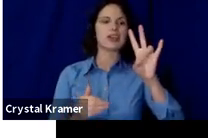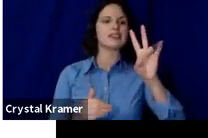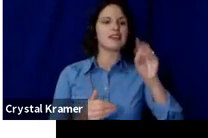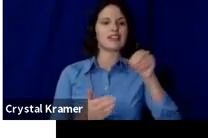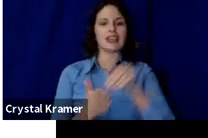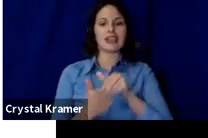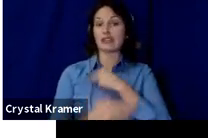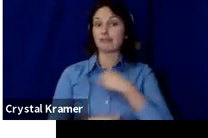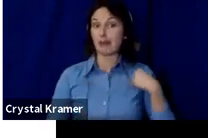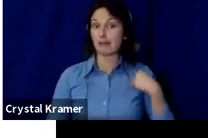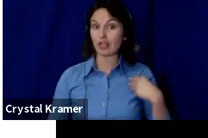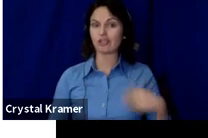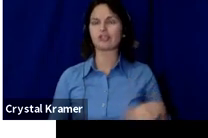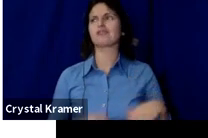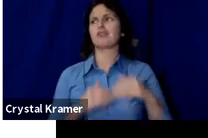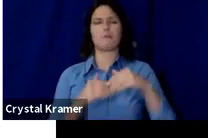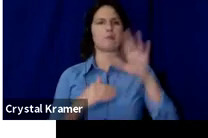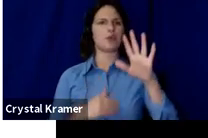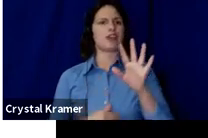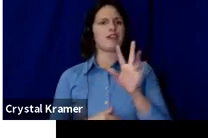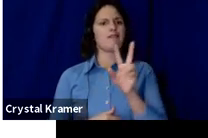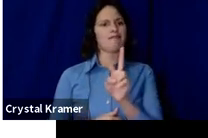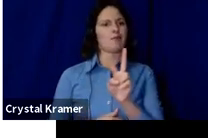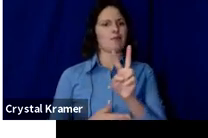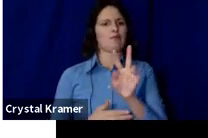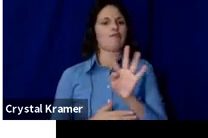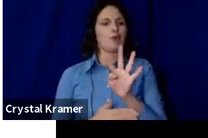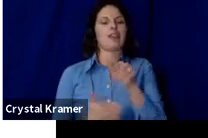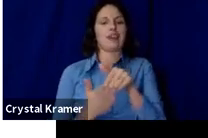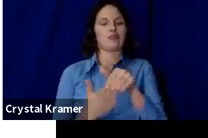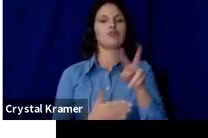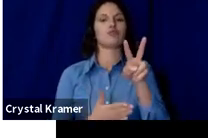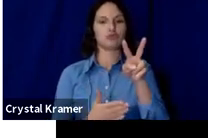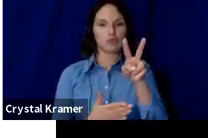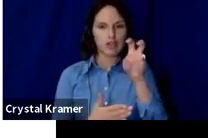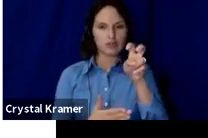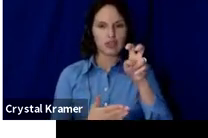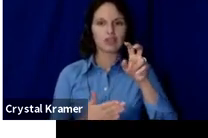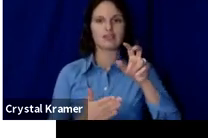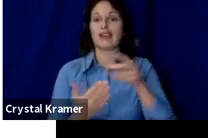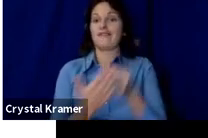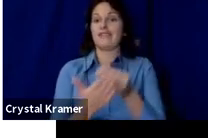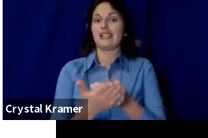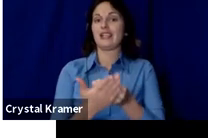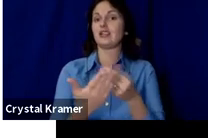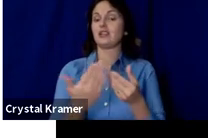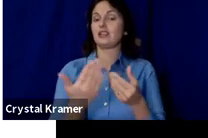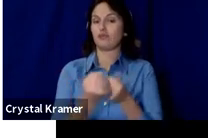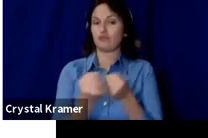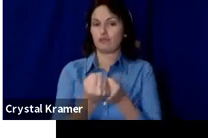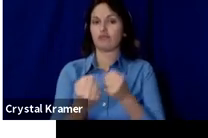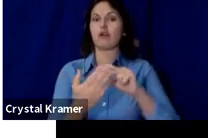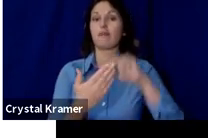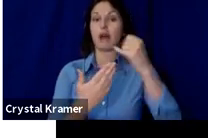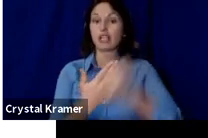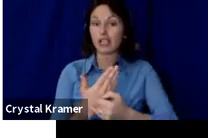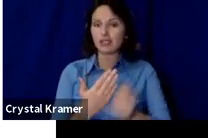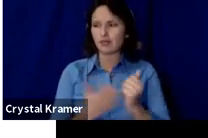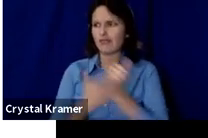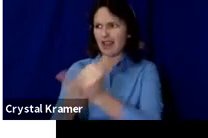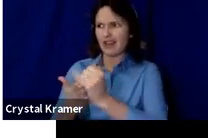sponsored projects, and through that program we've helped them raise over 152 million dollars,